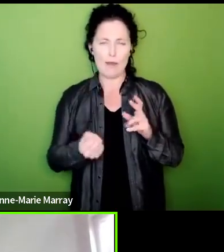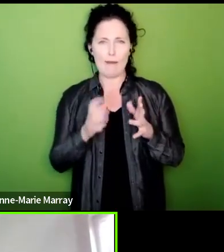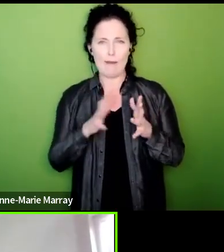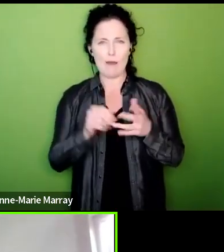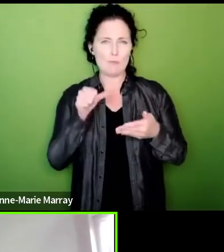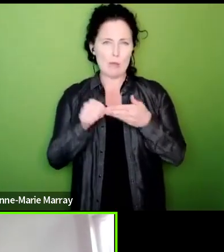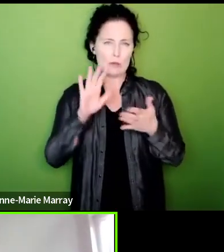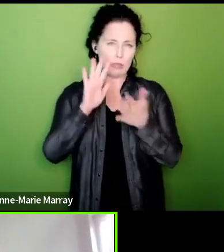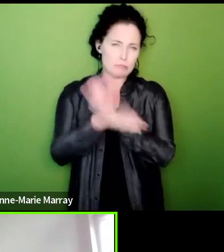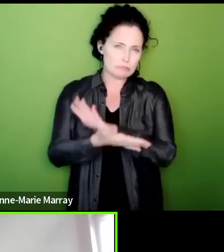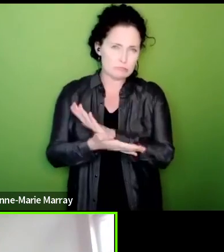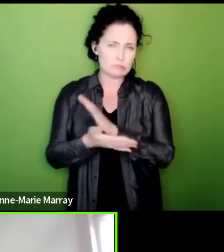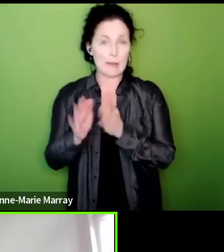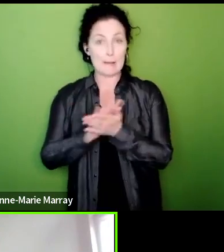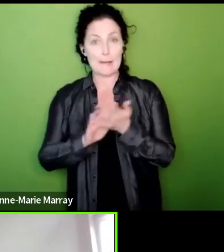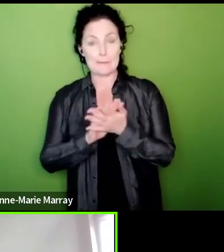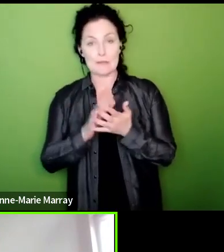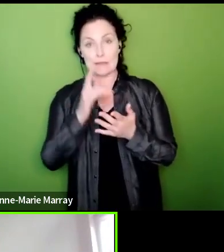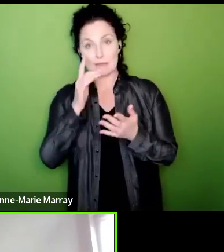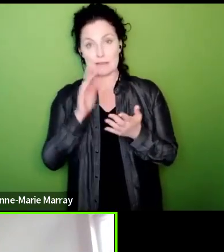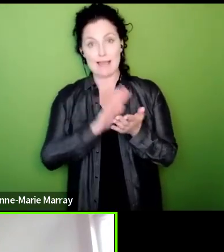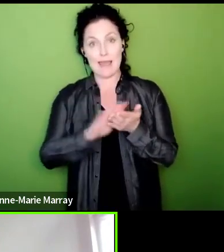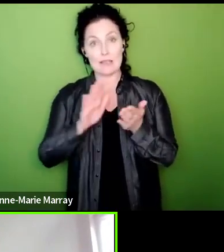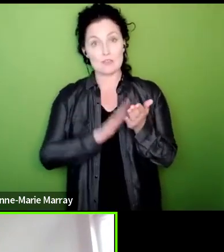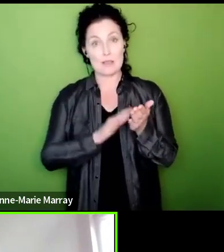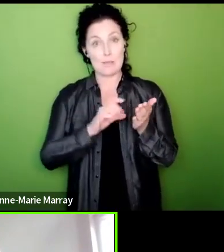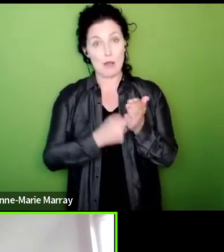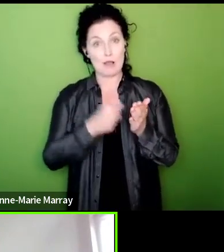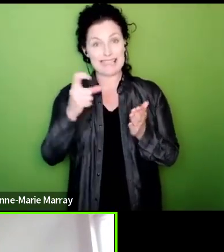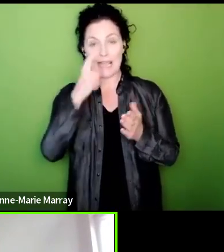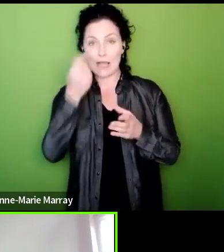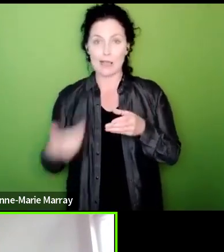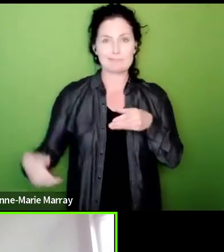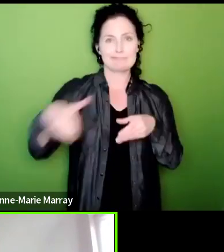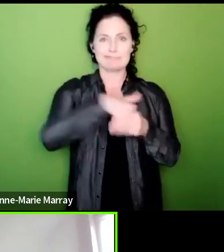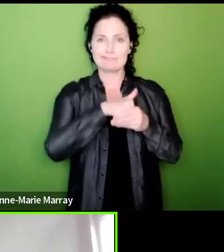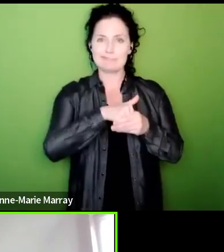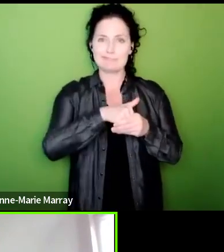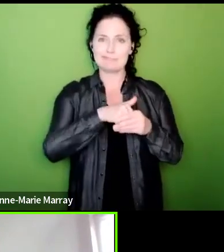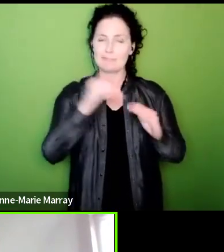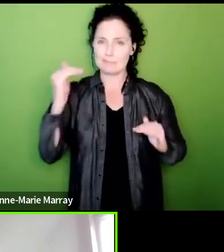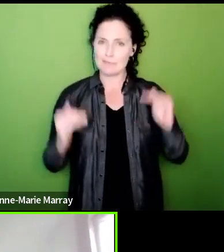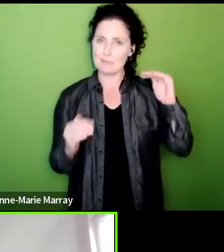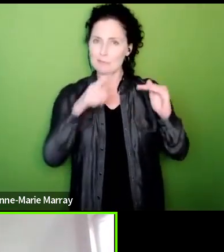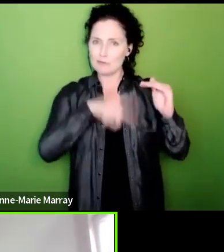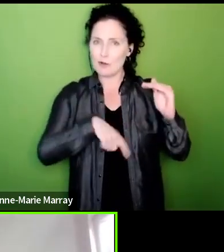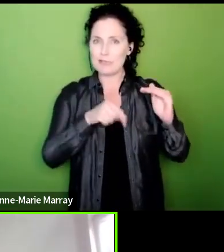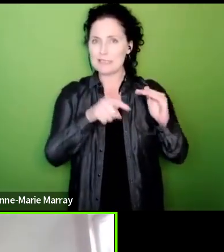in order to ensure HMRC can join the majority of the rest of the union as early in 2023 as possible